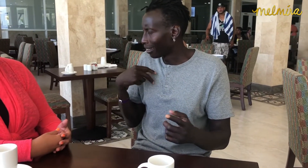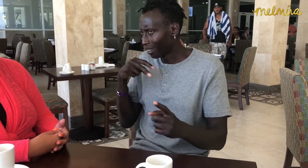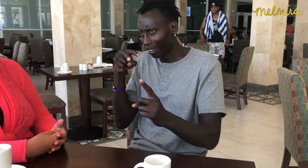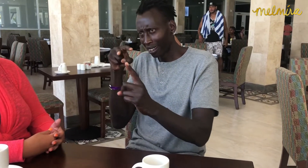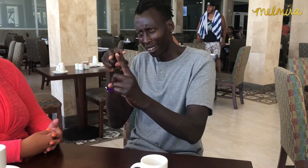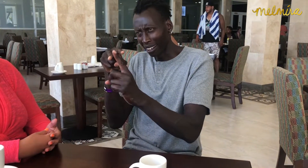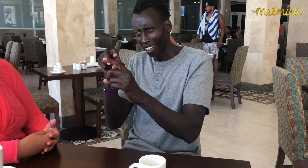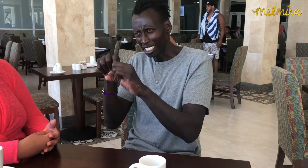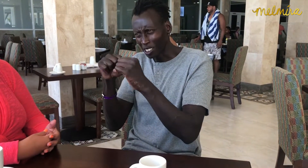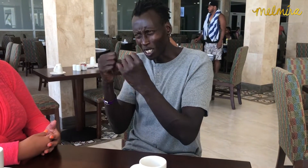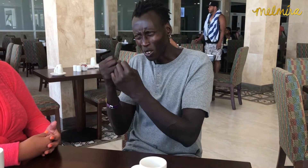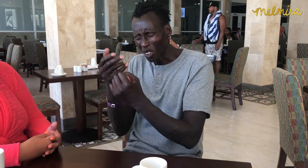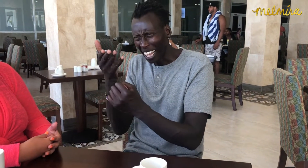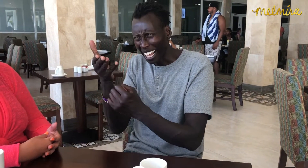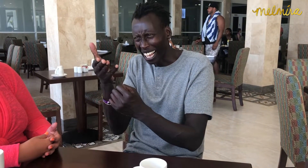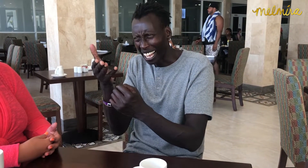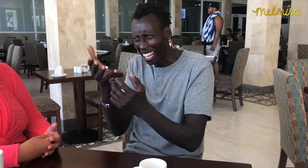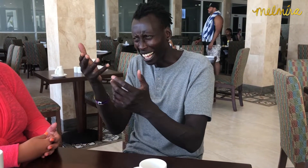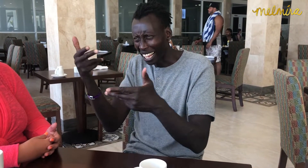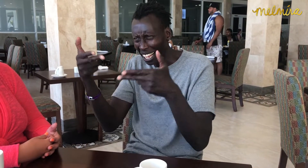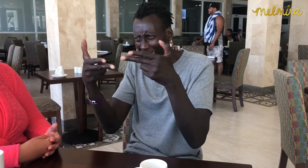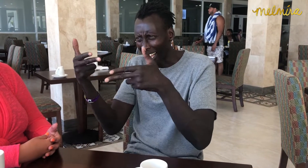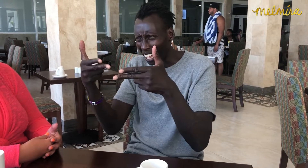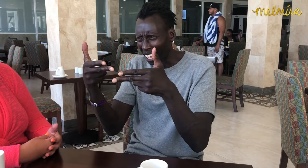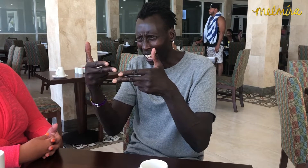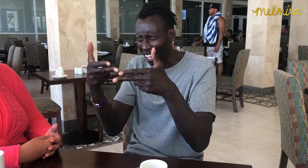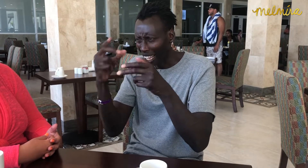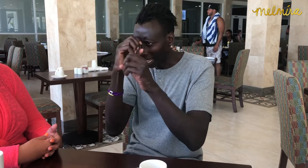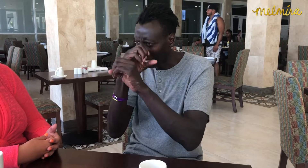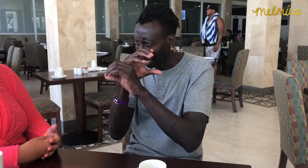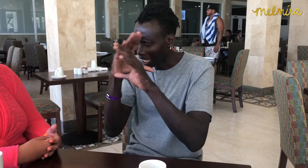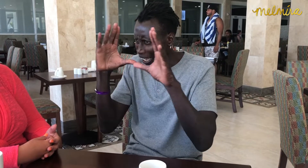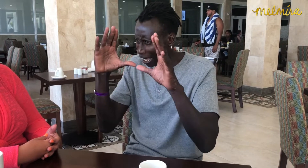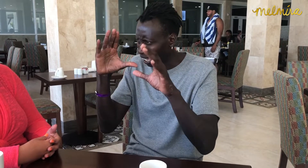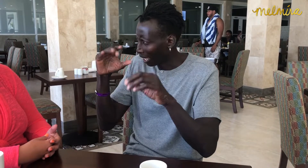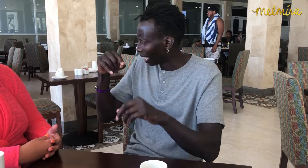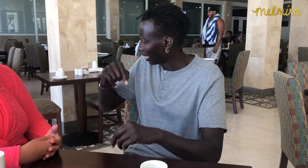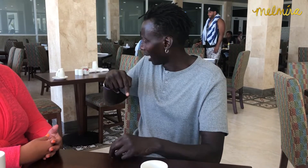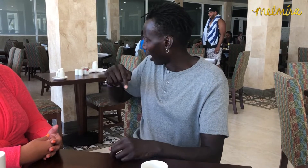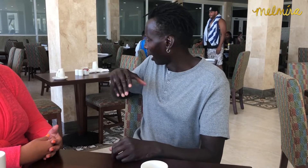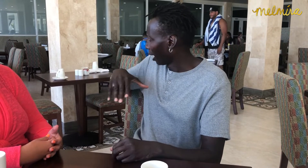I was amazed at how these shootings could happen in today's society.